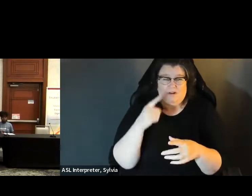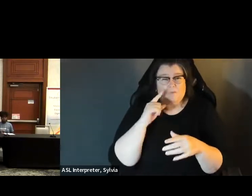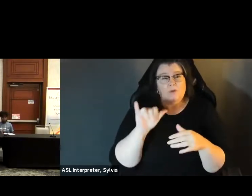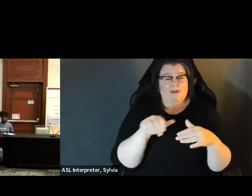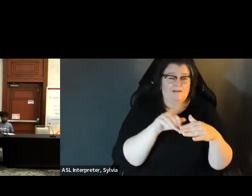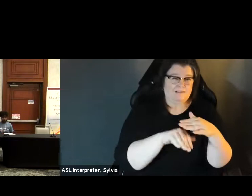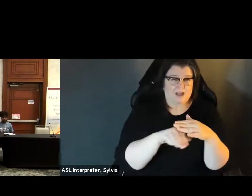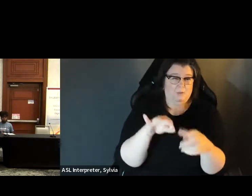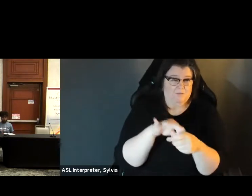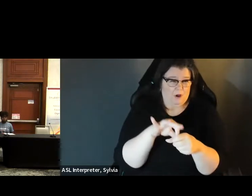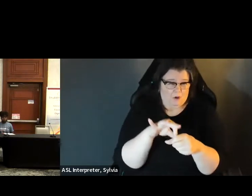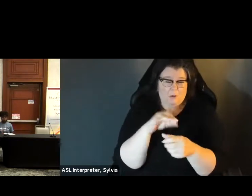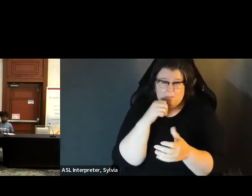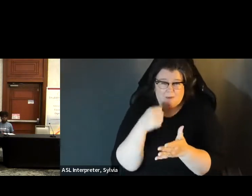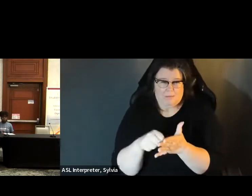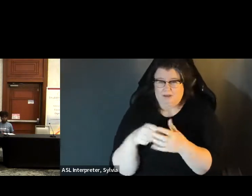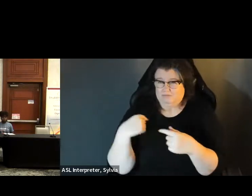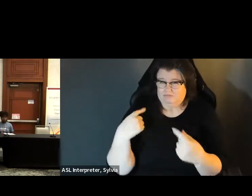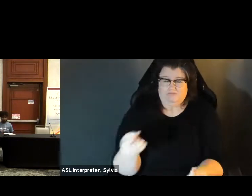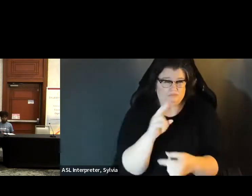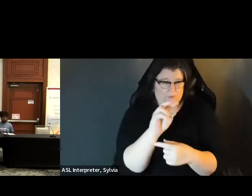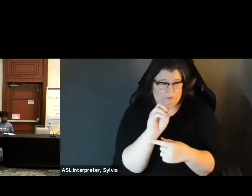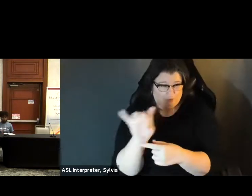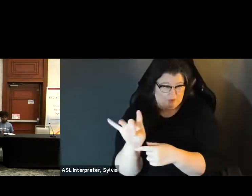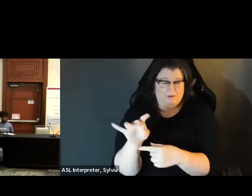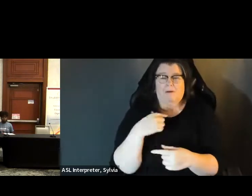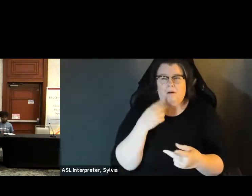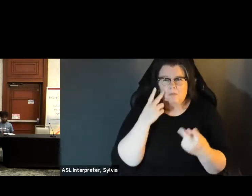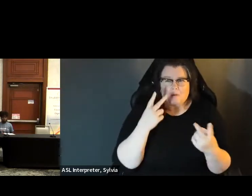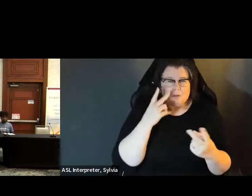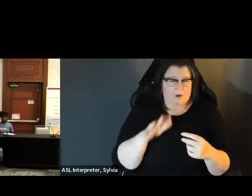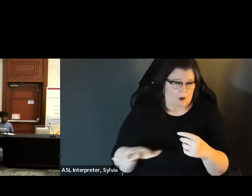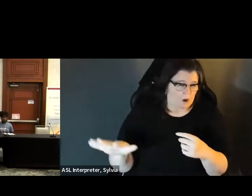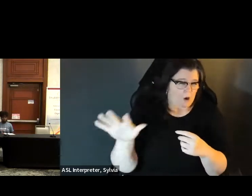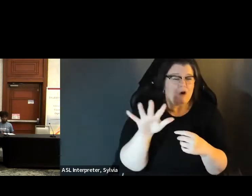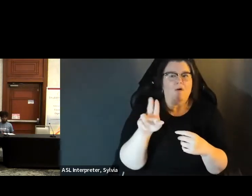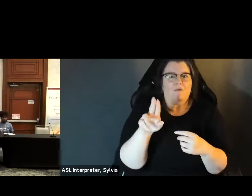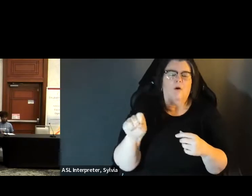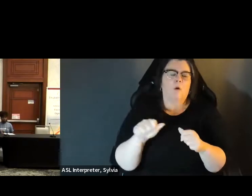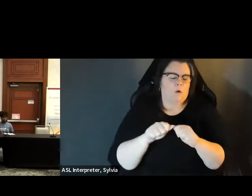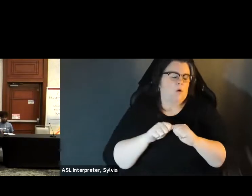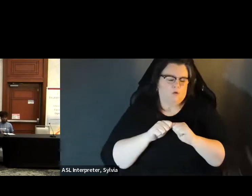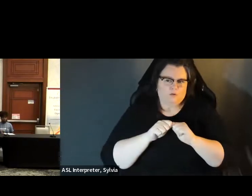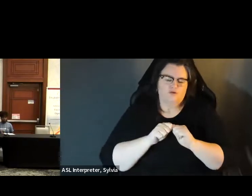We did I've been doing accessible vote by mail since 2,008, and what we've seen around the country is a snowball. we had accessible vote by mail and what we have seen around the country is a snowball effect